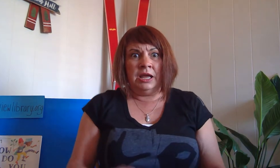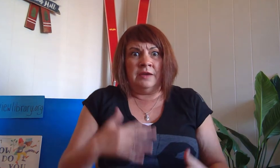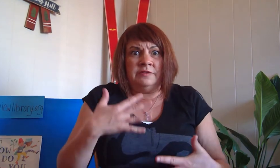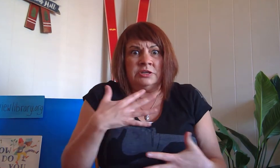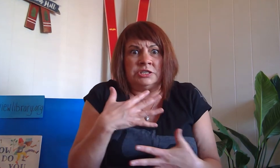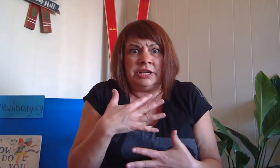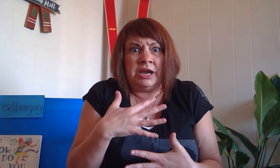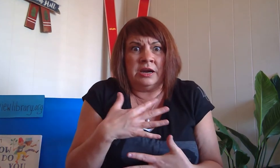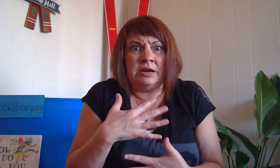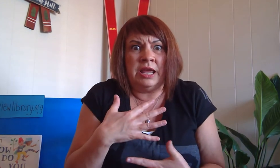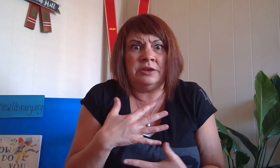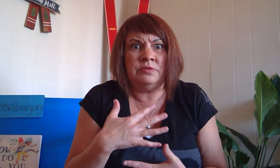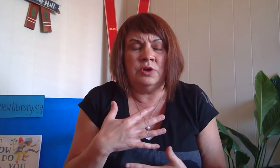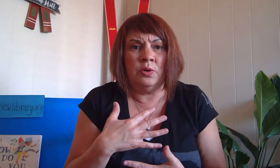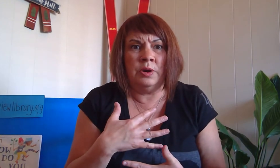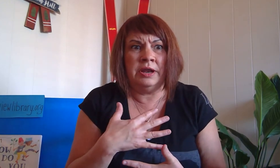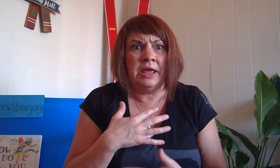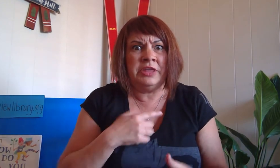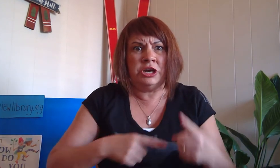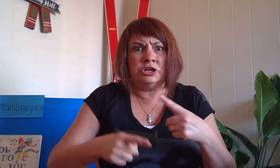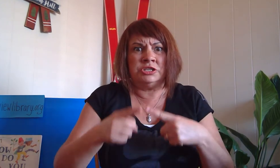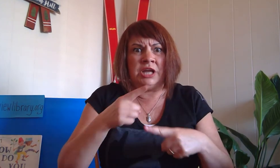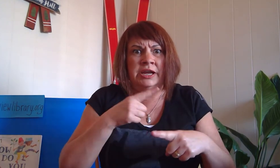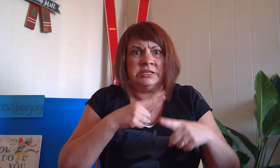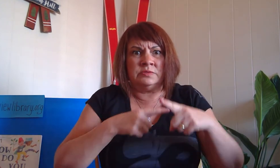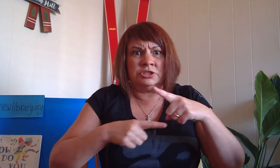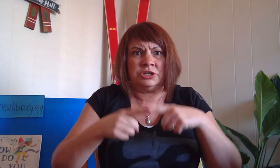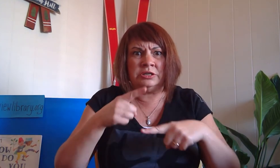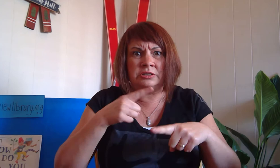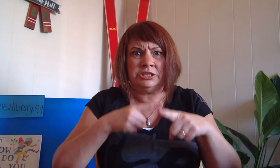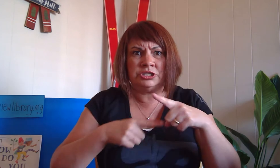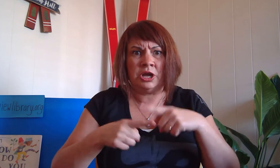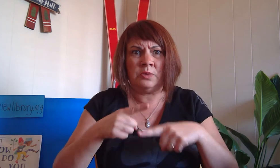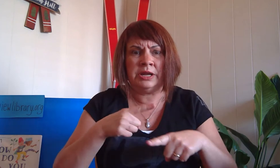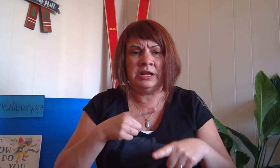if you're scared and you know it then your signs will surely show it